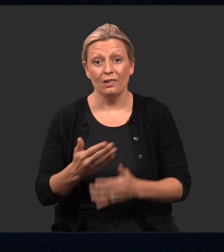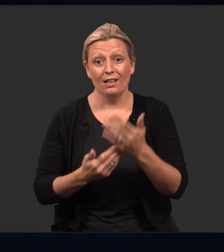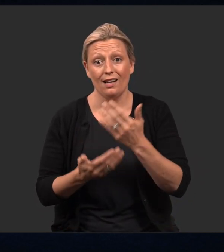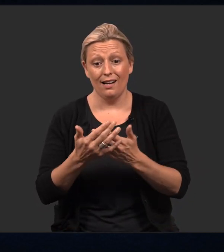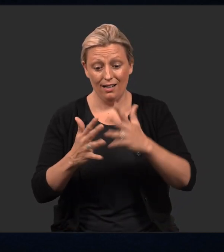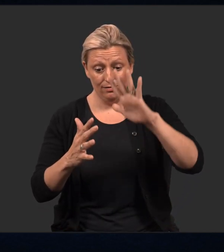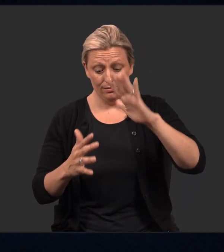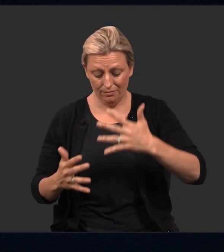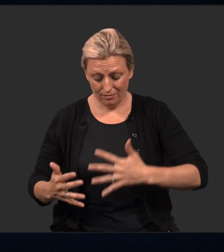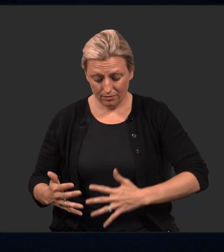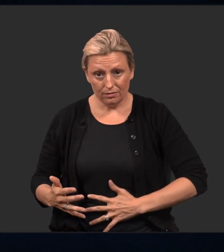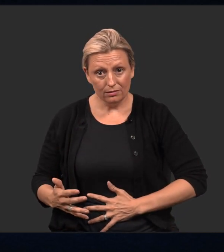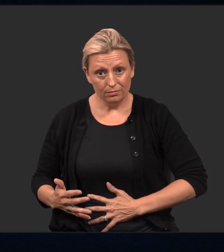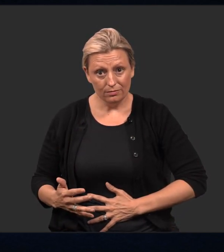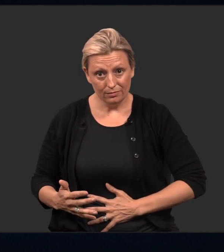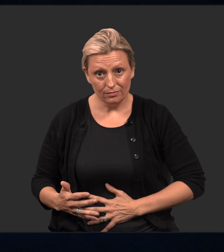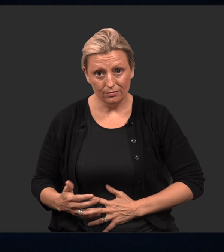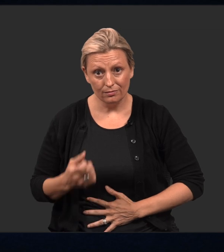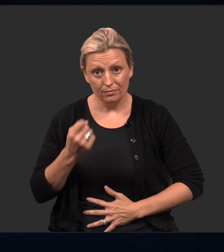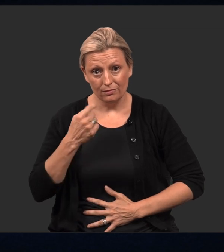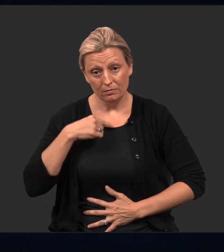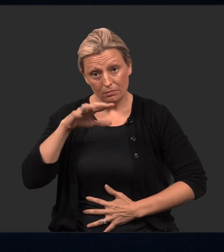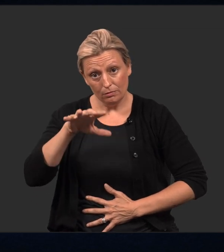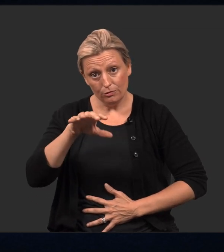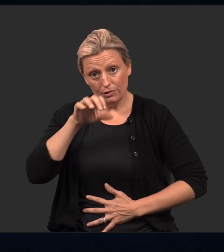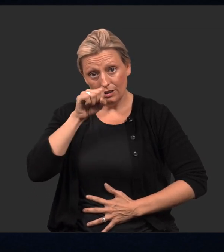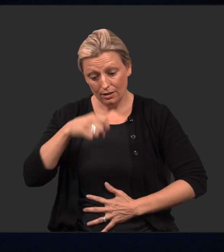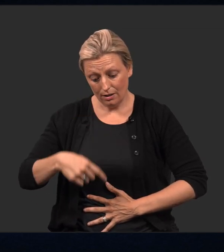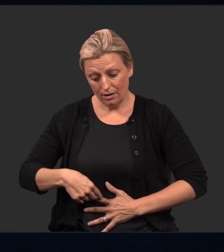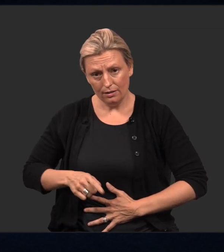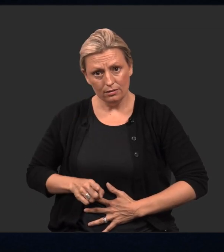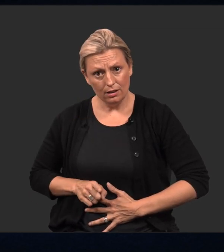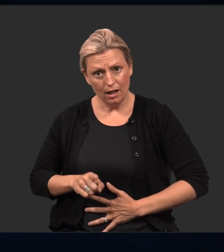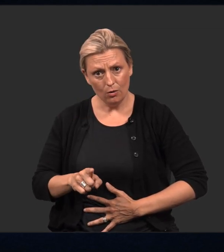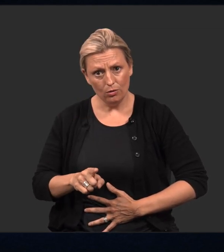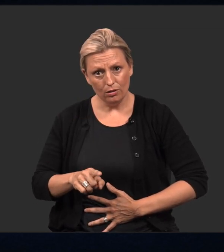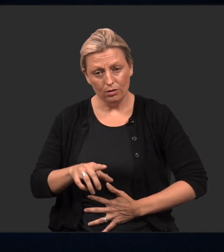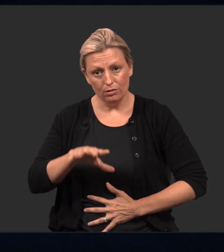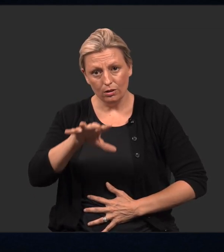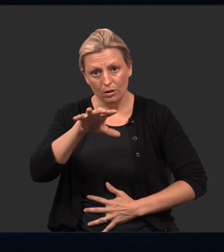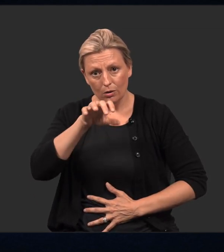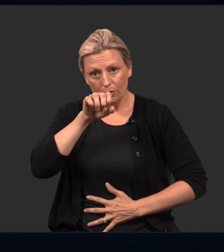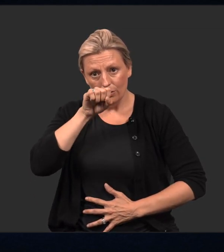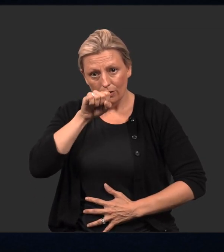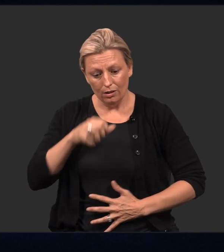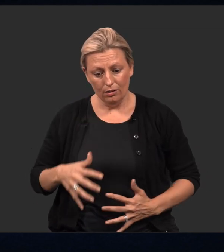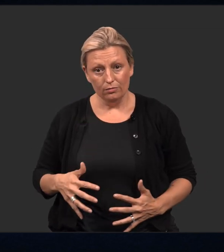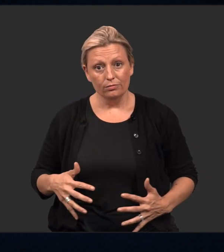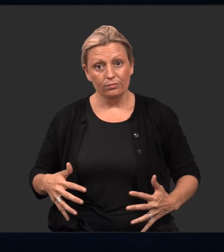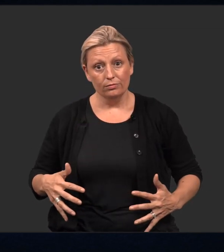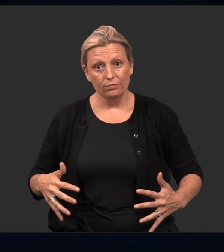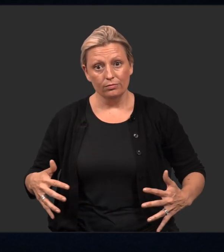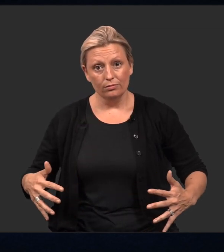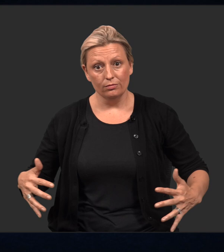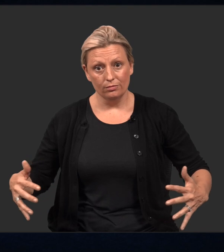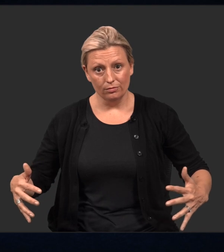Place your hand on your belly and breathe in through your nose, as you do so, feel your belly expand.